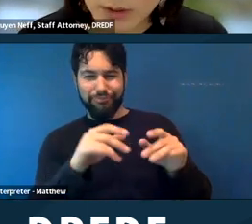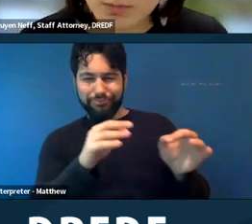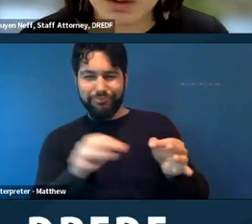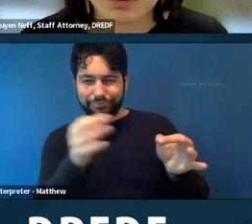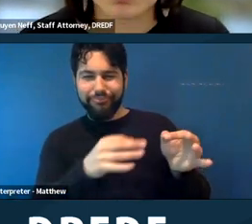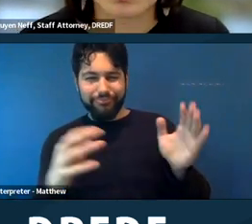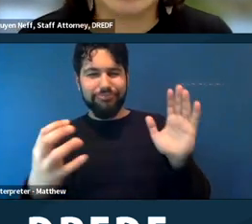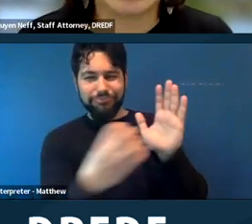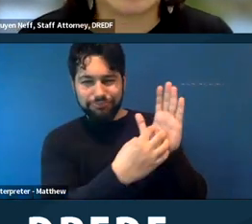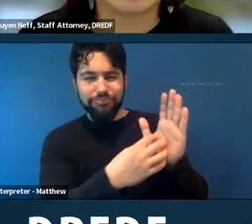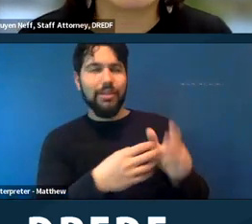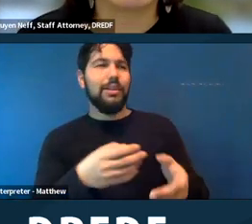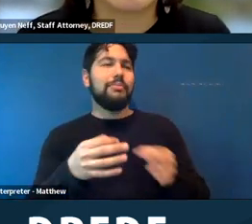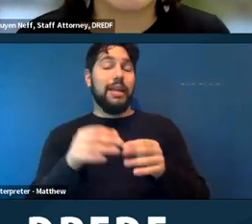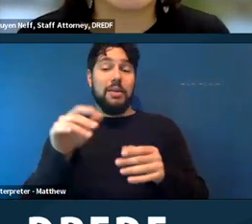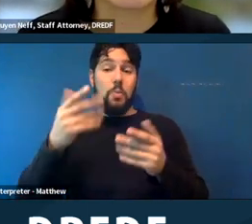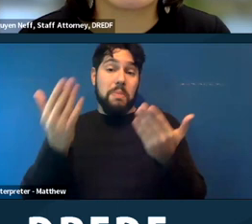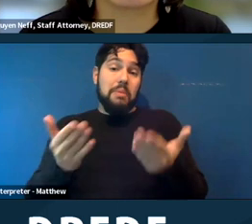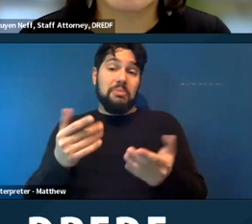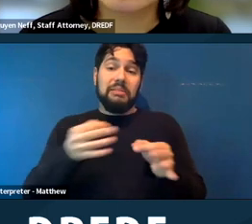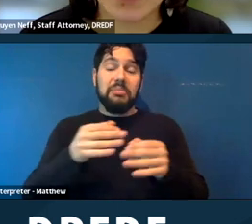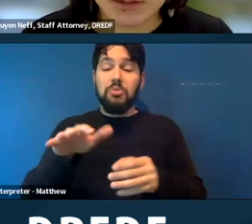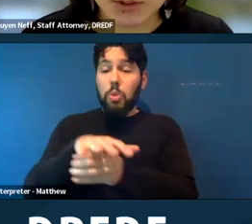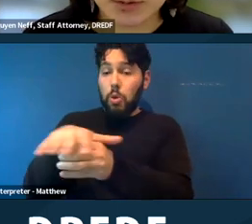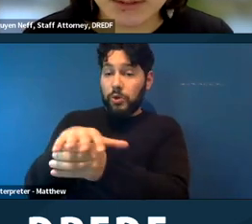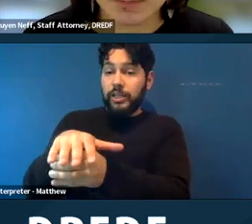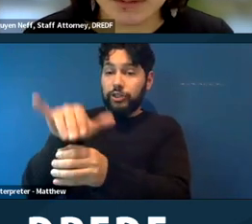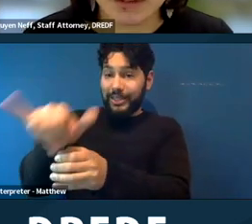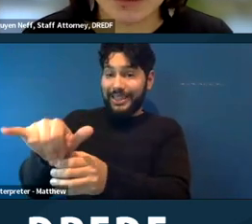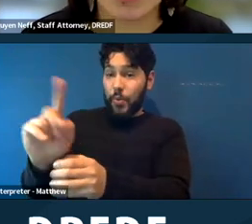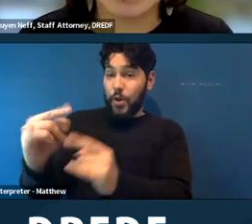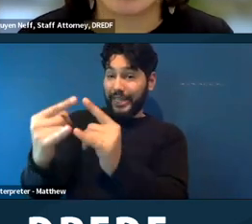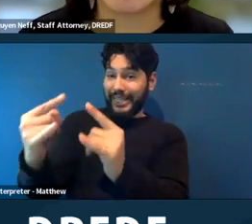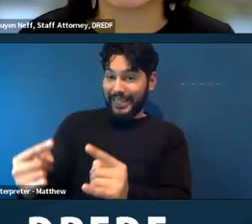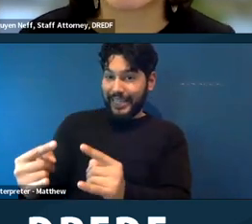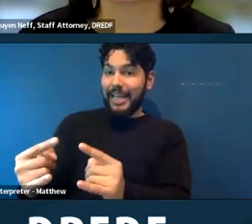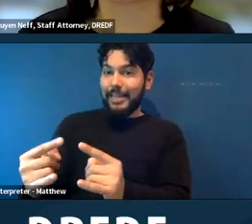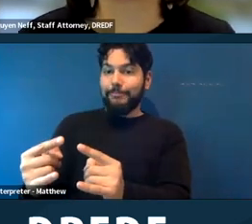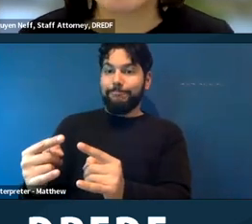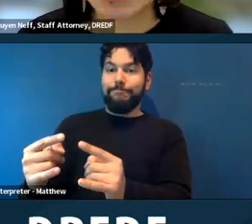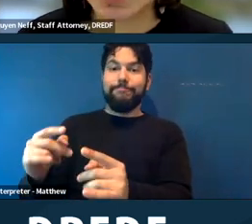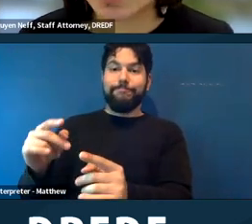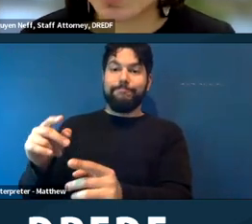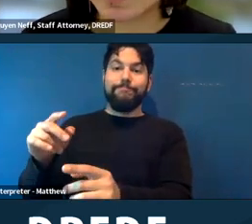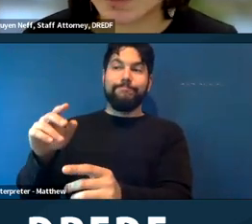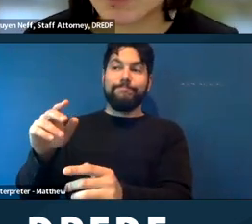you are is relevant to your disability. And then obviously the situation would be very